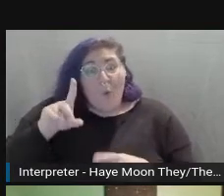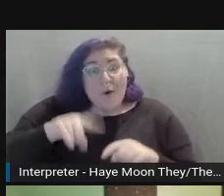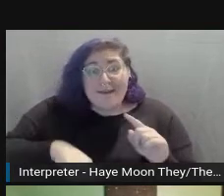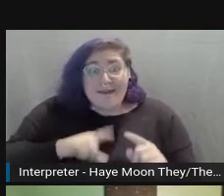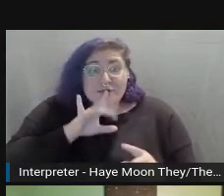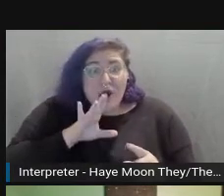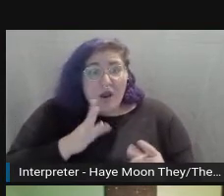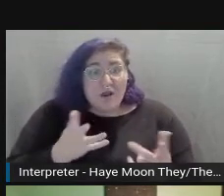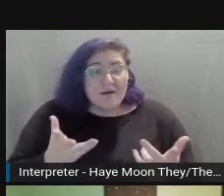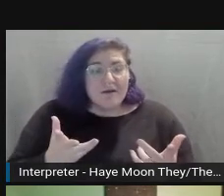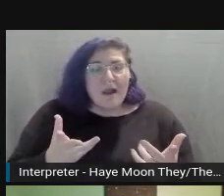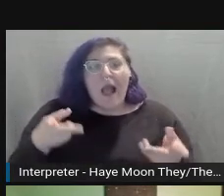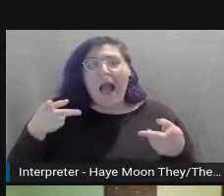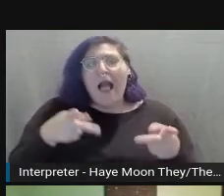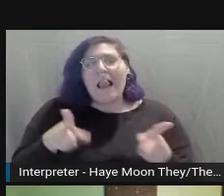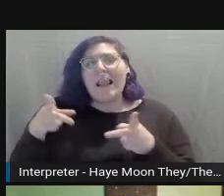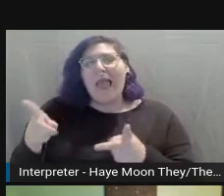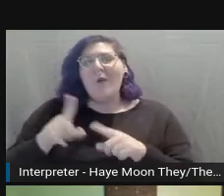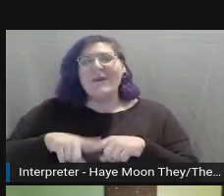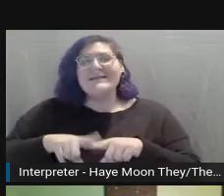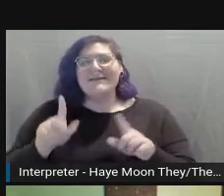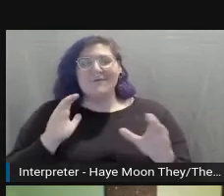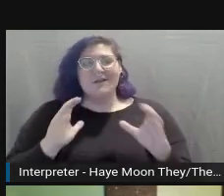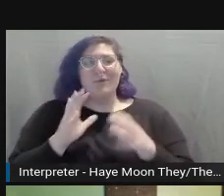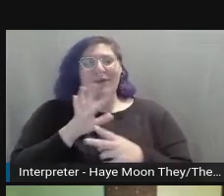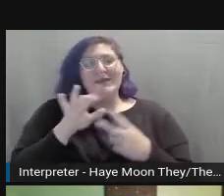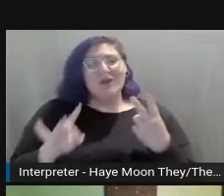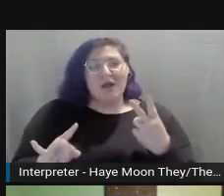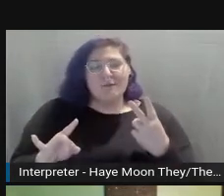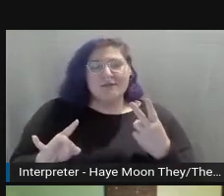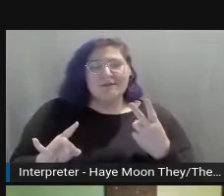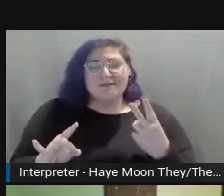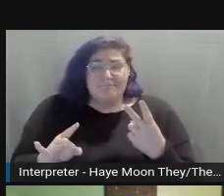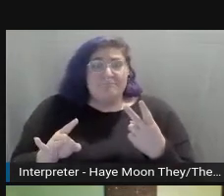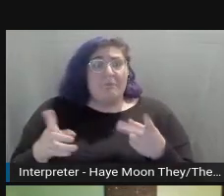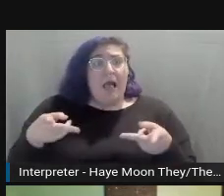Allowing different communication options, allowing people to type,